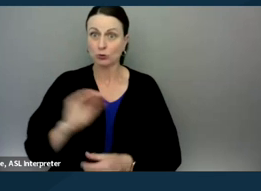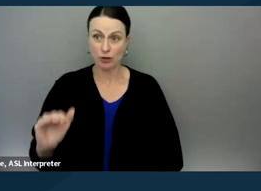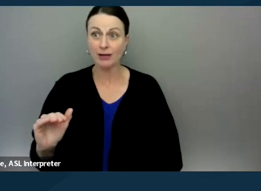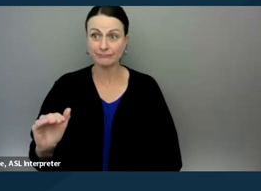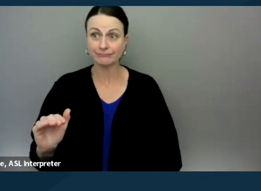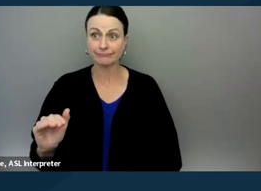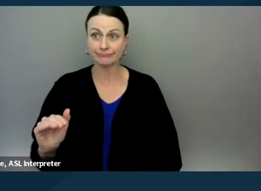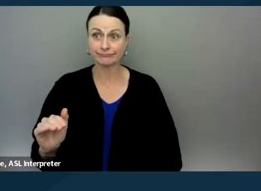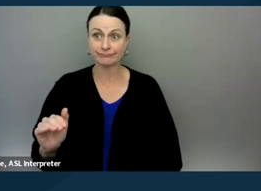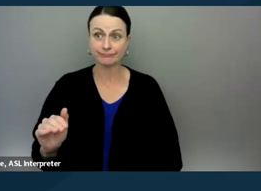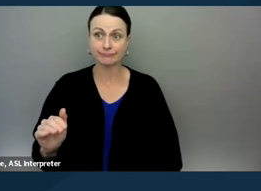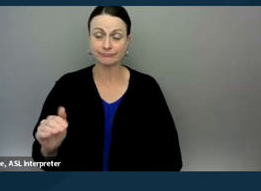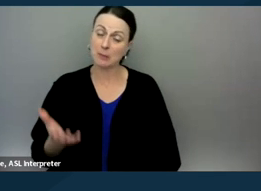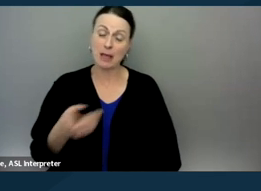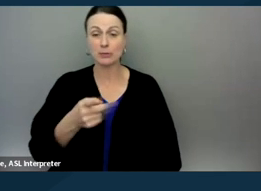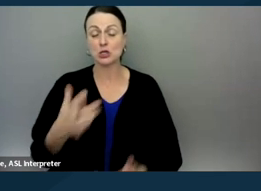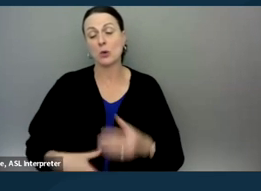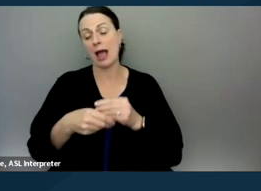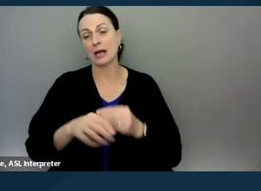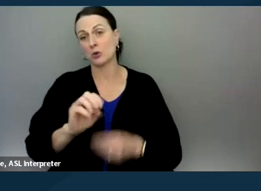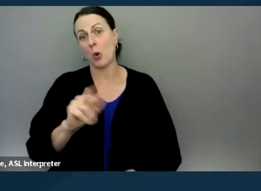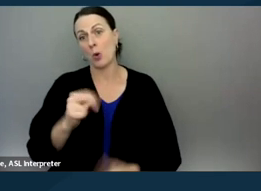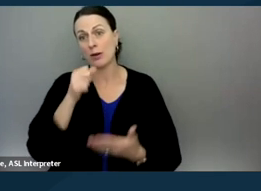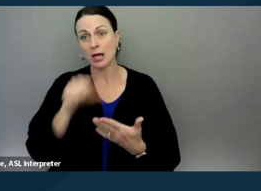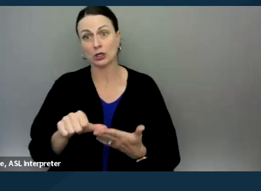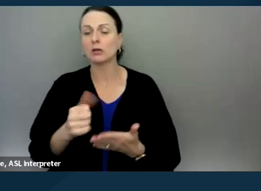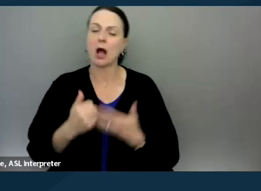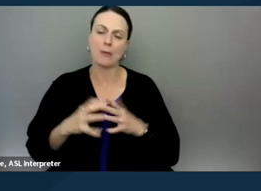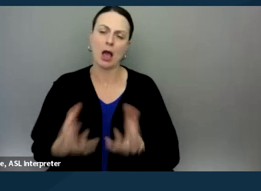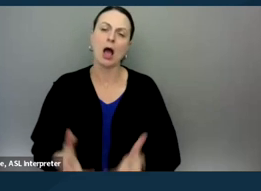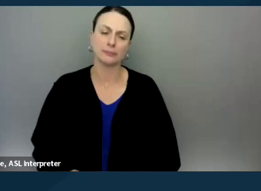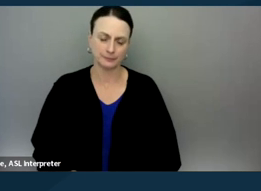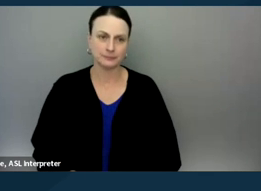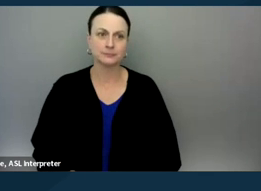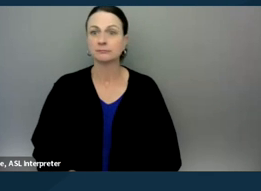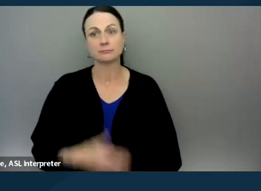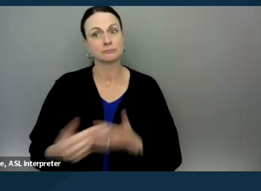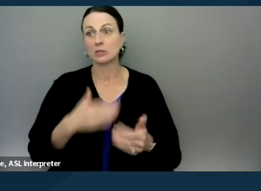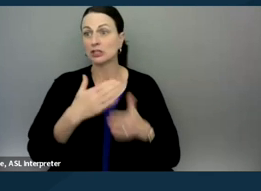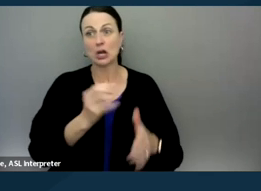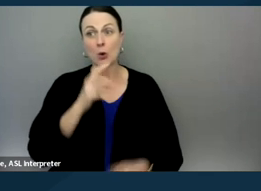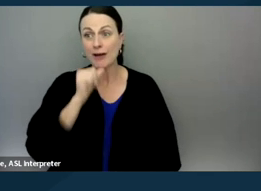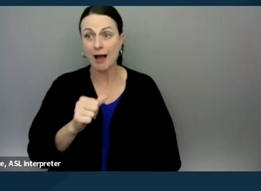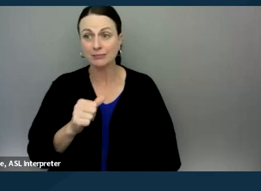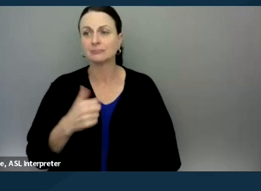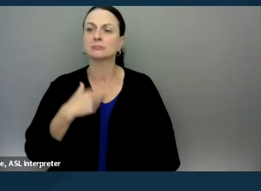and maybe you wanna write your own letter. This helped me a lot to, even if, whether I shared it or not, just to go through the process of saying,